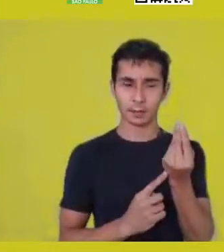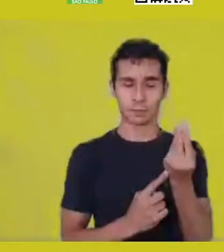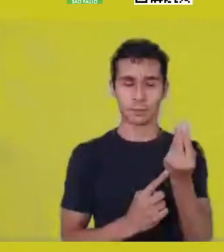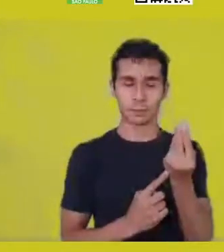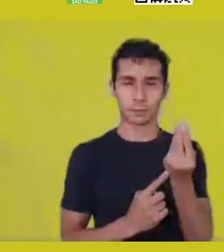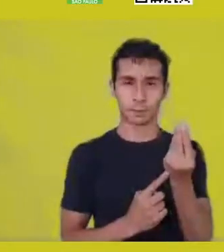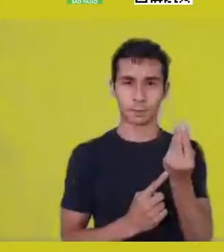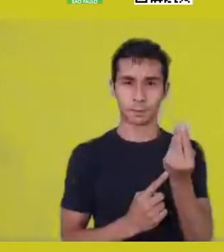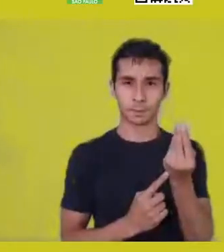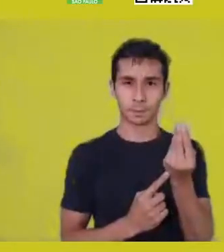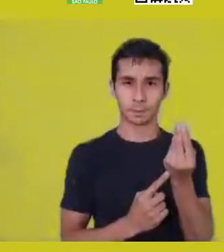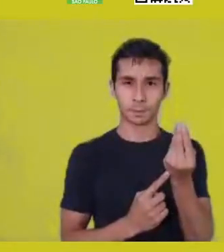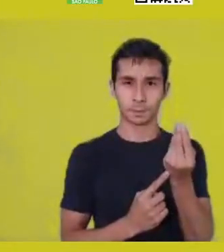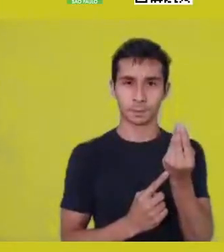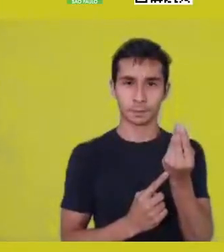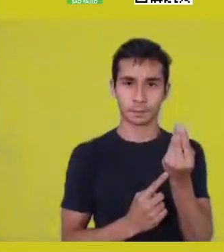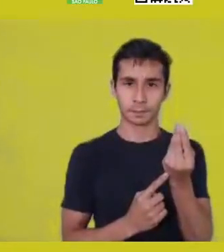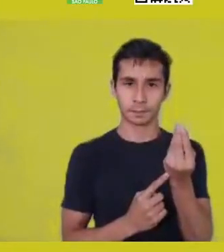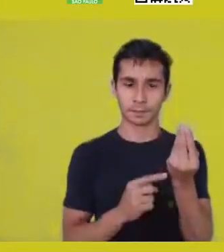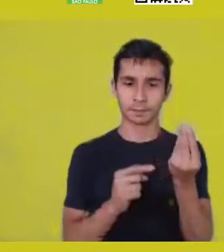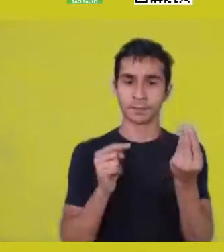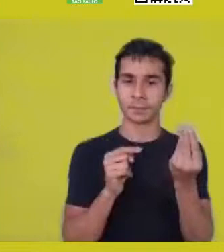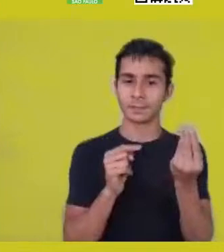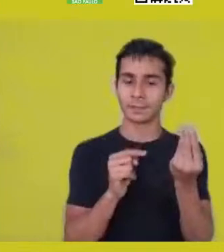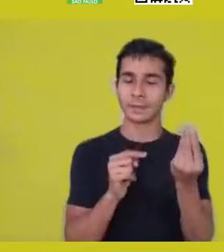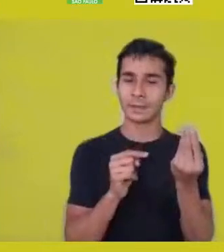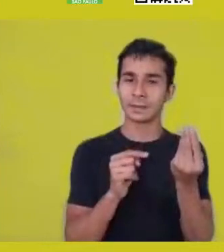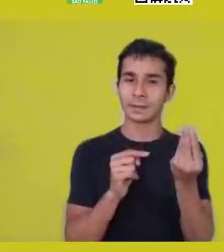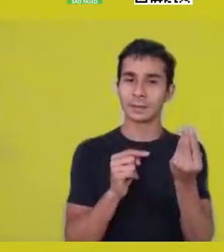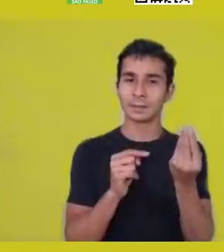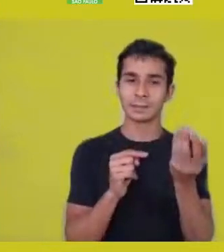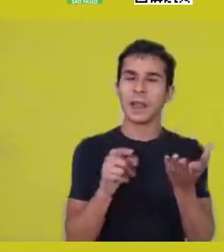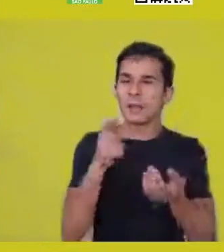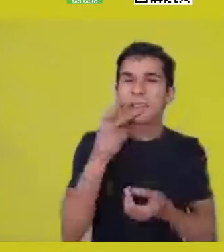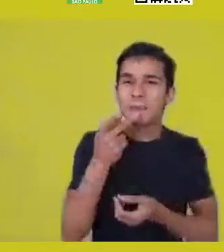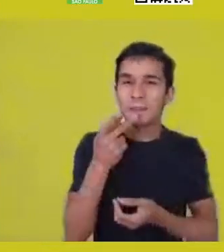like you said, of culture from nature;